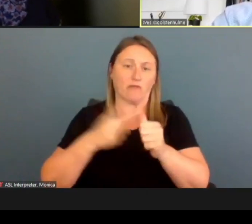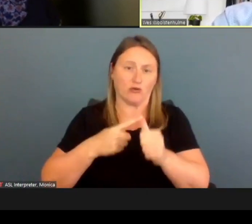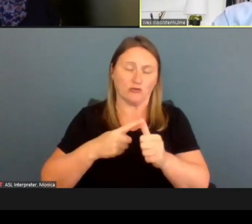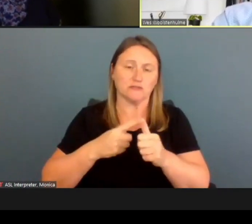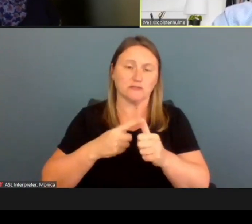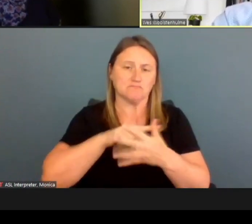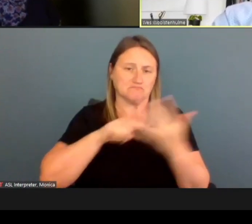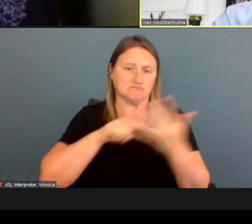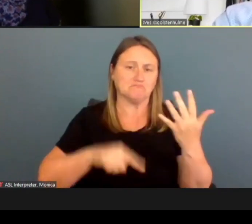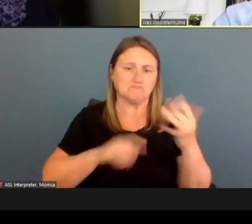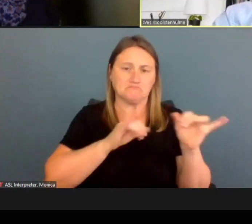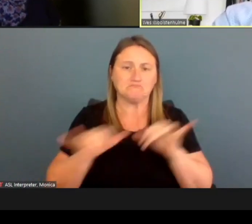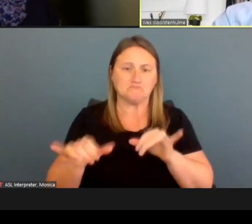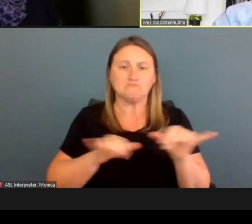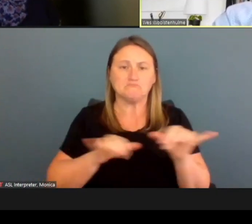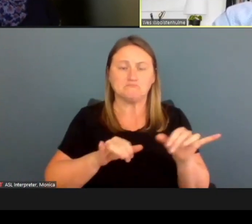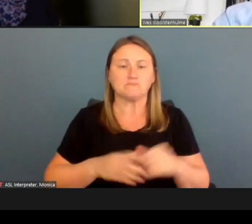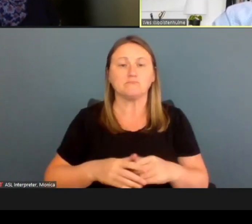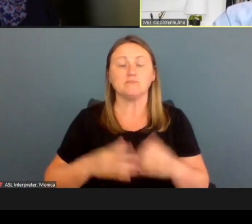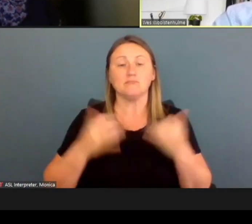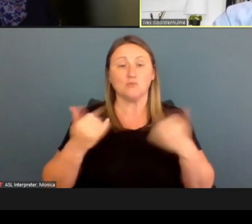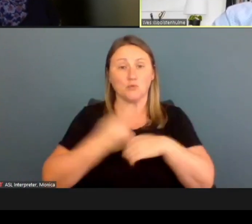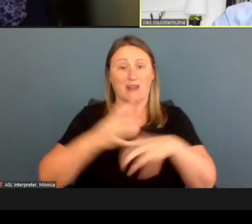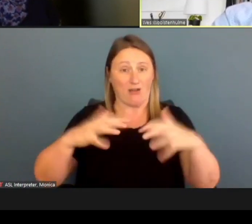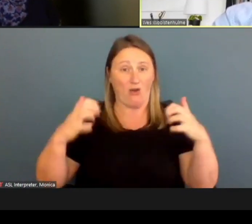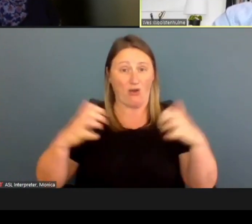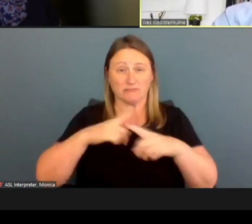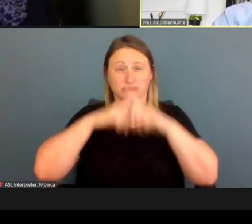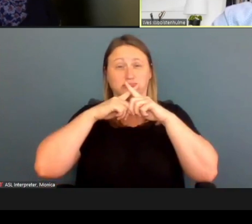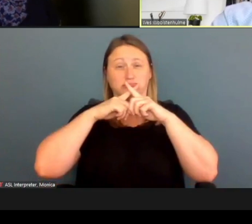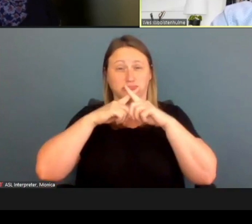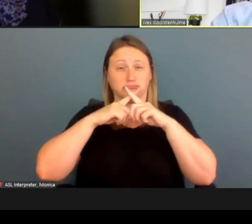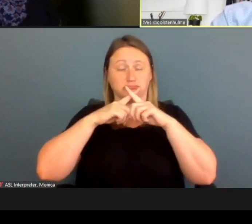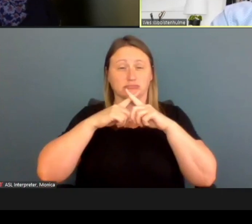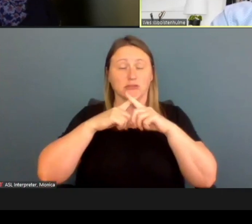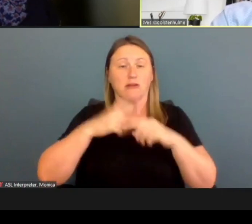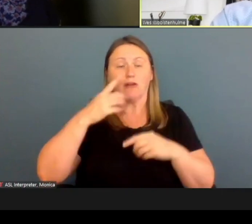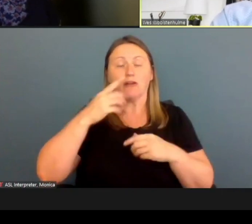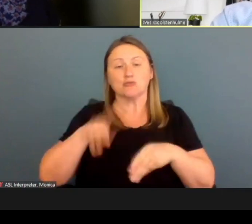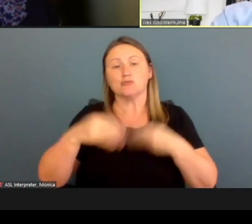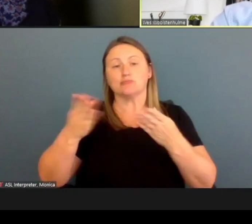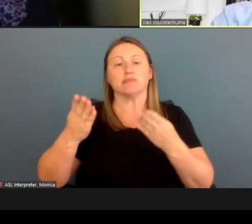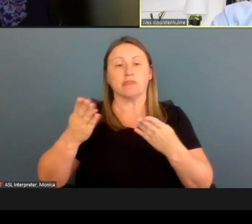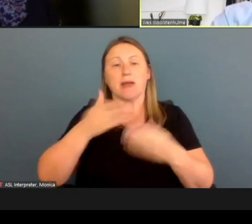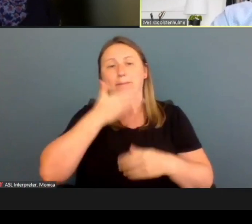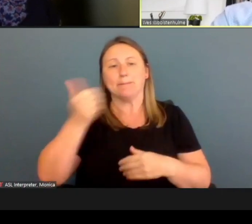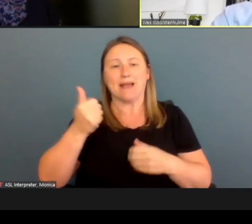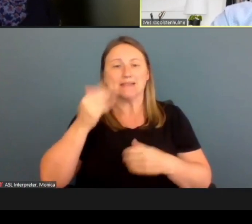As mentioned, we have the audience muted today to allow for the best experience and for our recording.